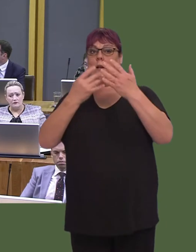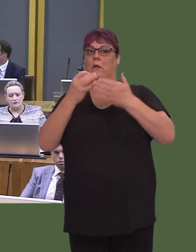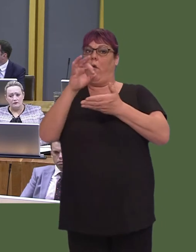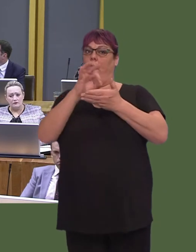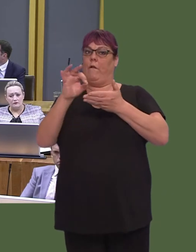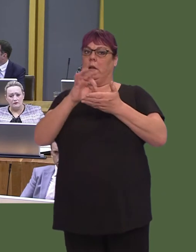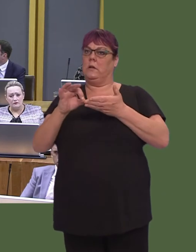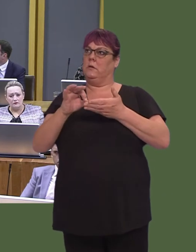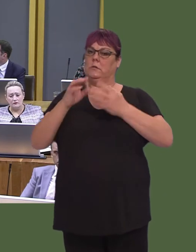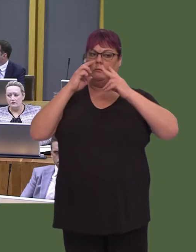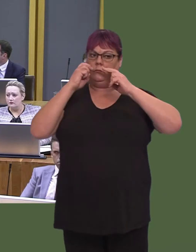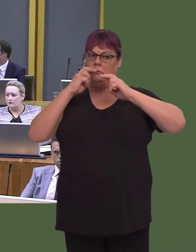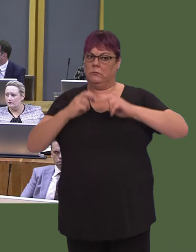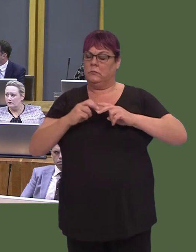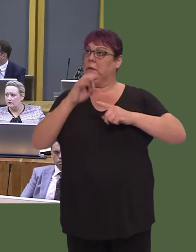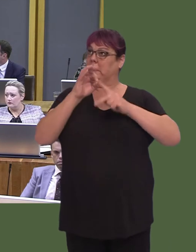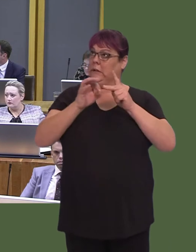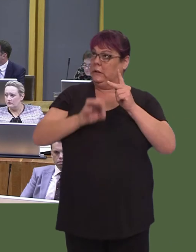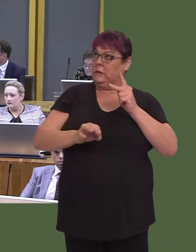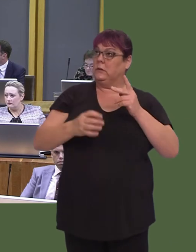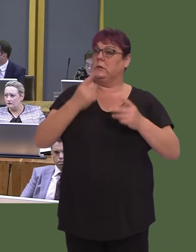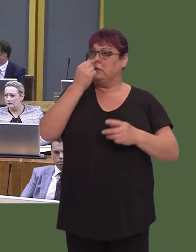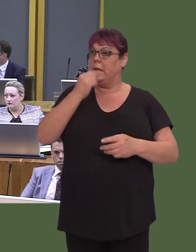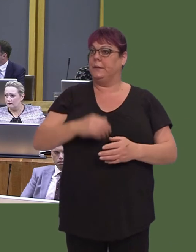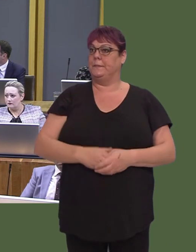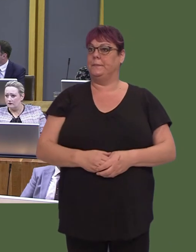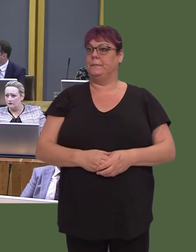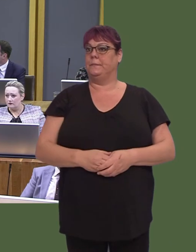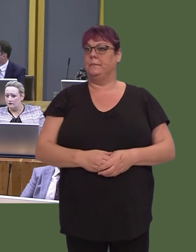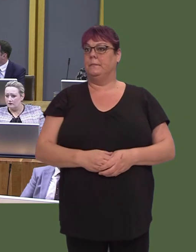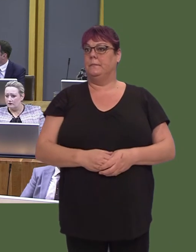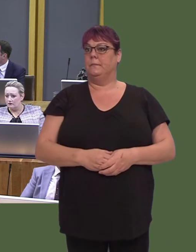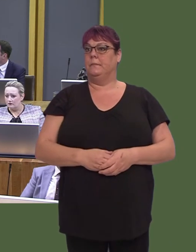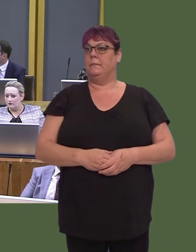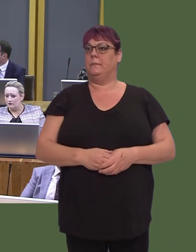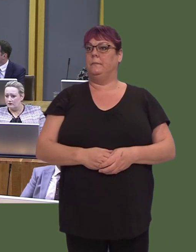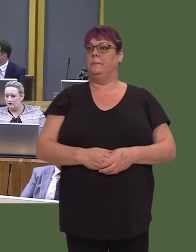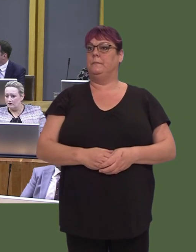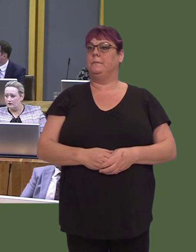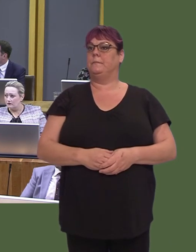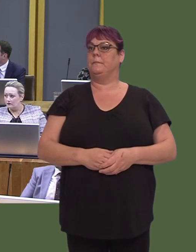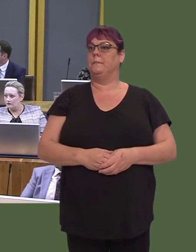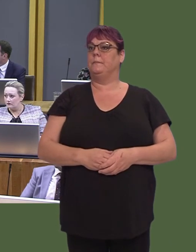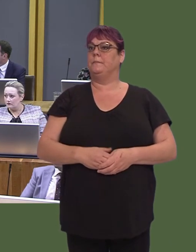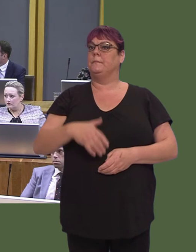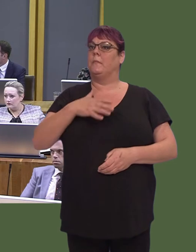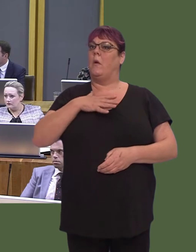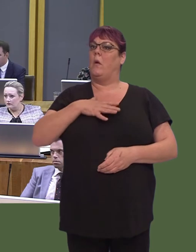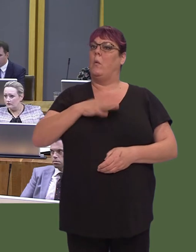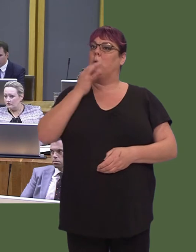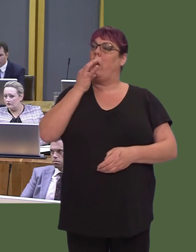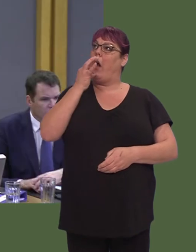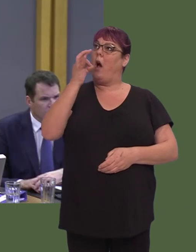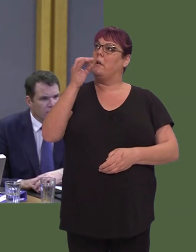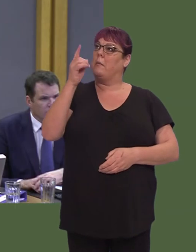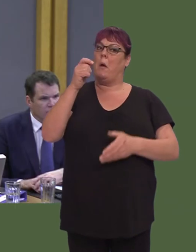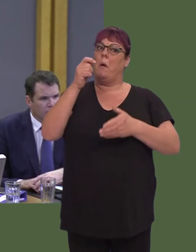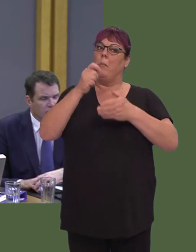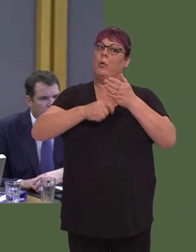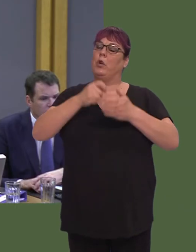I just wanted to ask you about the wider picture in terms of the procurement power that we